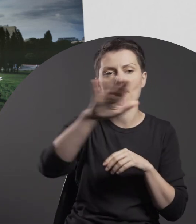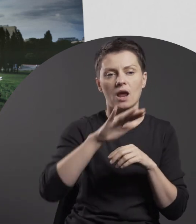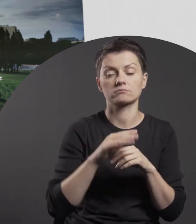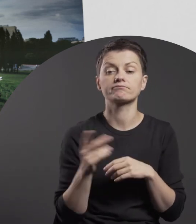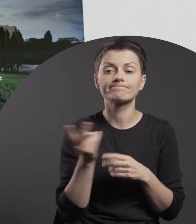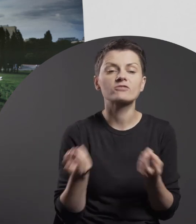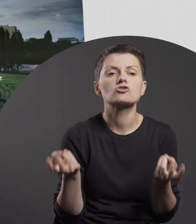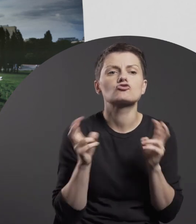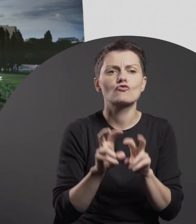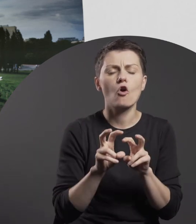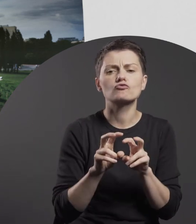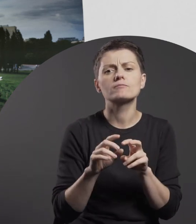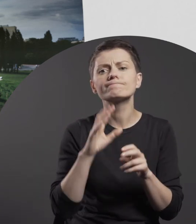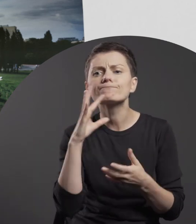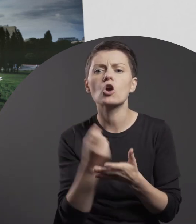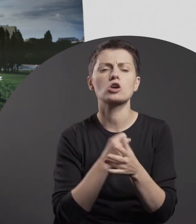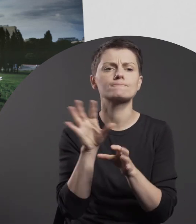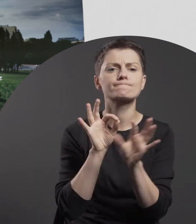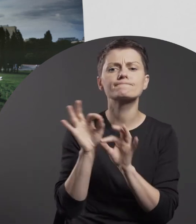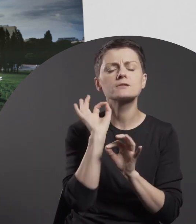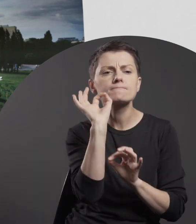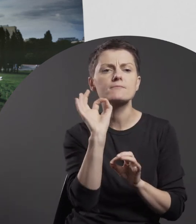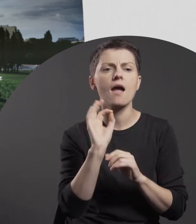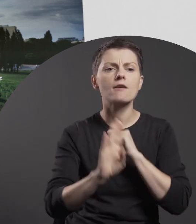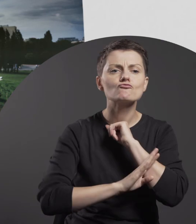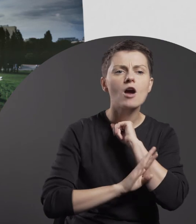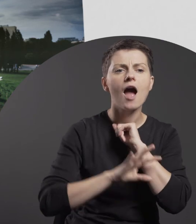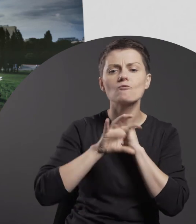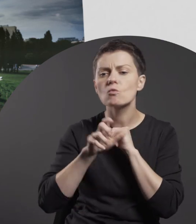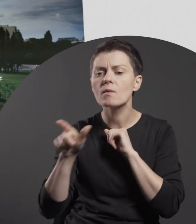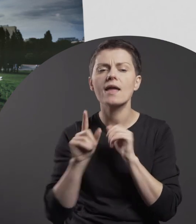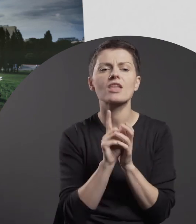the space was created out of meticulously selected varieties of trees and bushes.